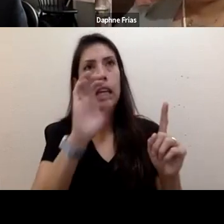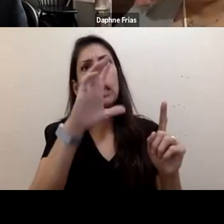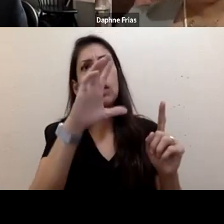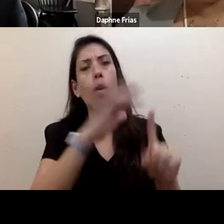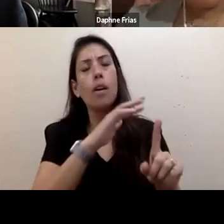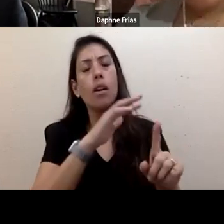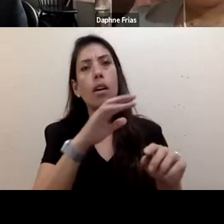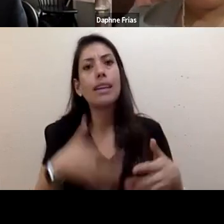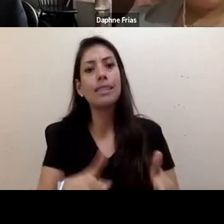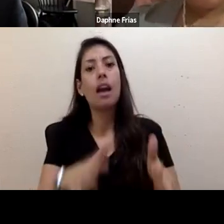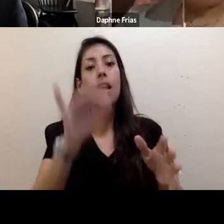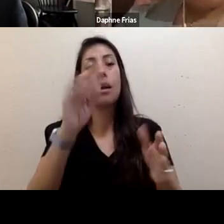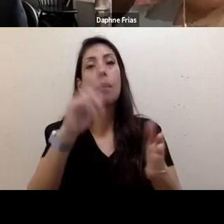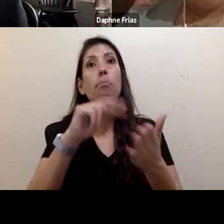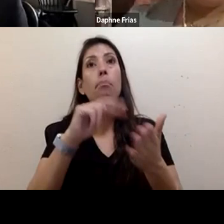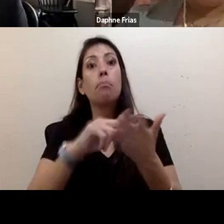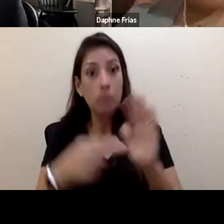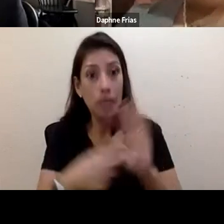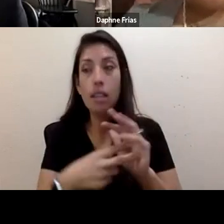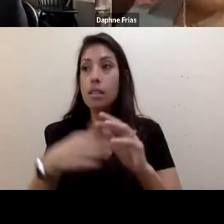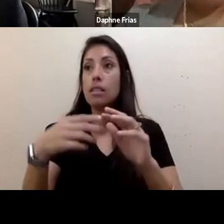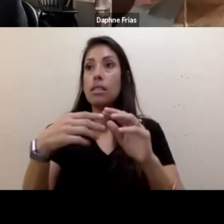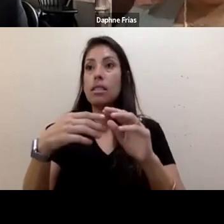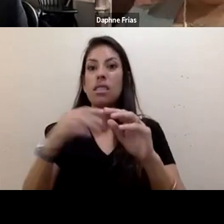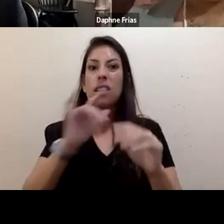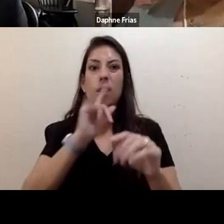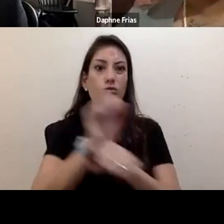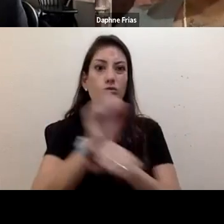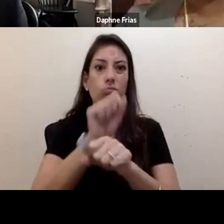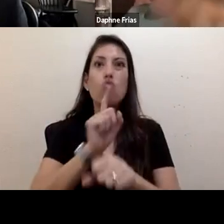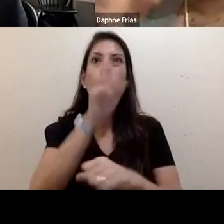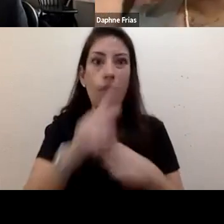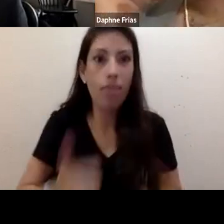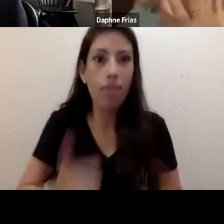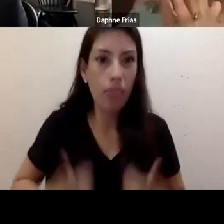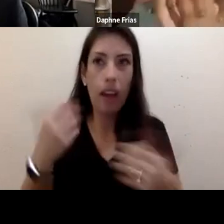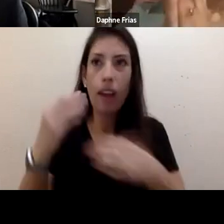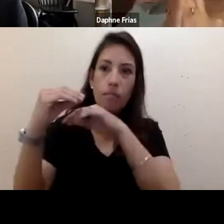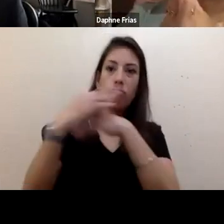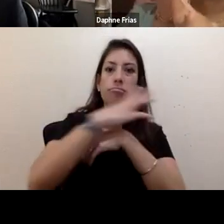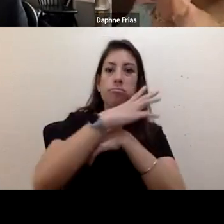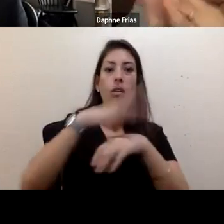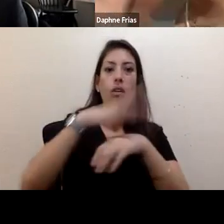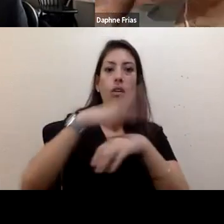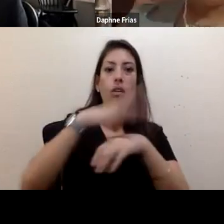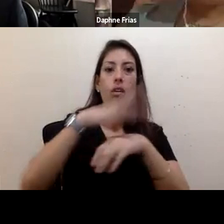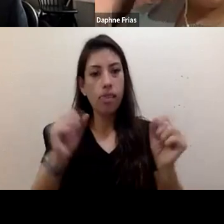of the impacts of the climate crisis and how... If you think of a ticking clock,